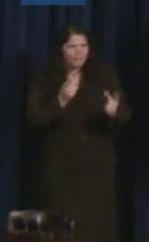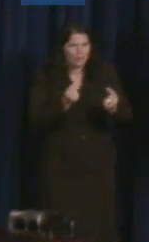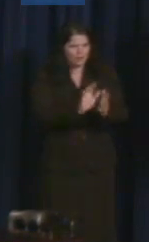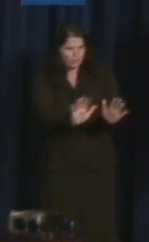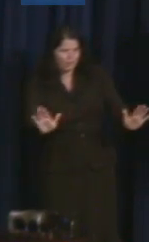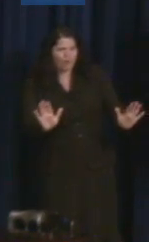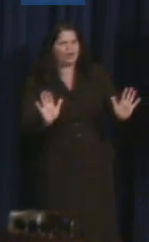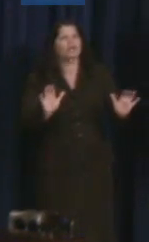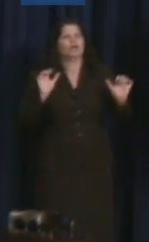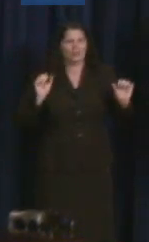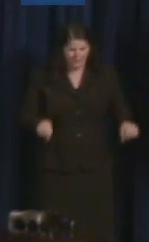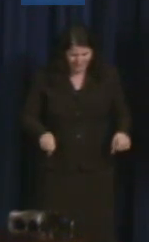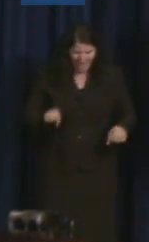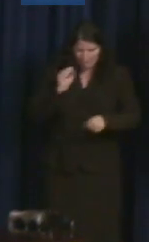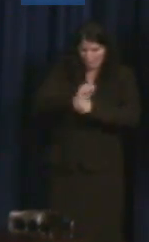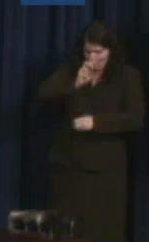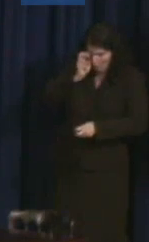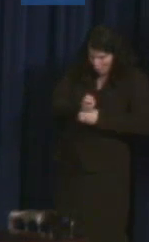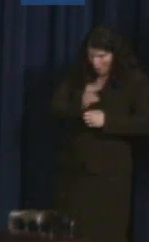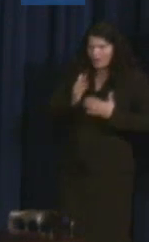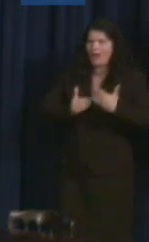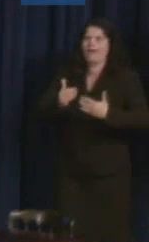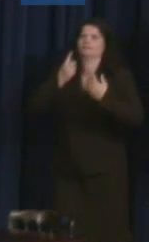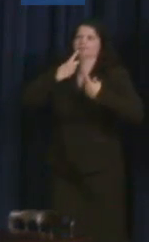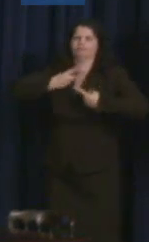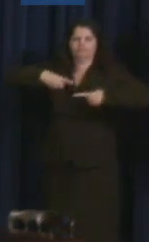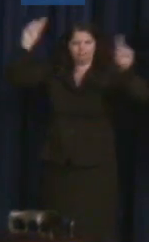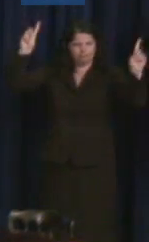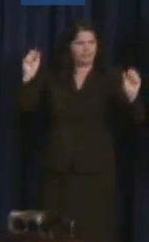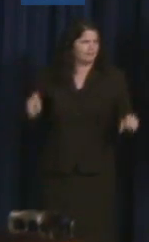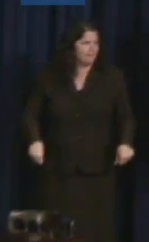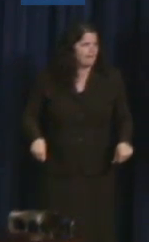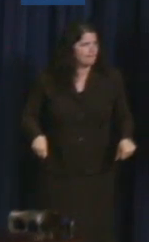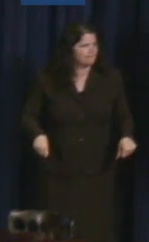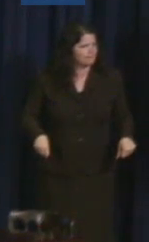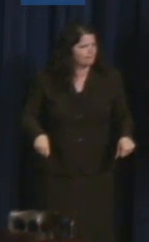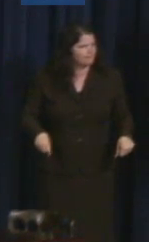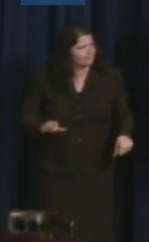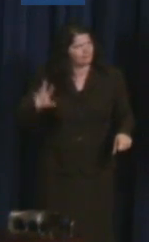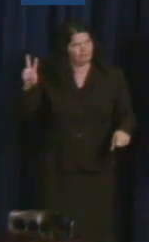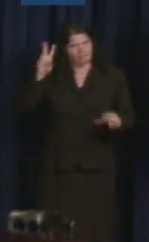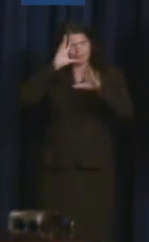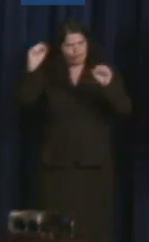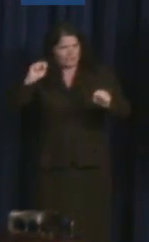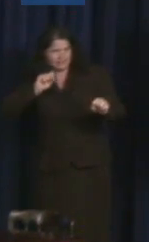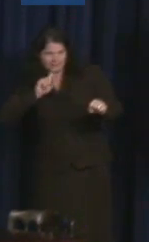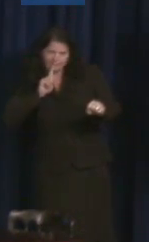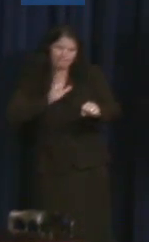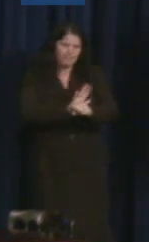you're willing to work hard. So that includes things like the President's commitment to things like family leave or closing the pay gap for